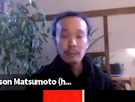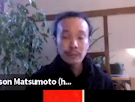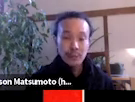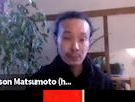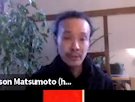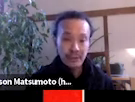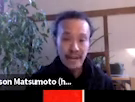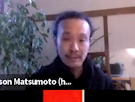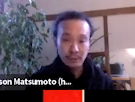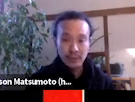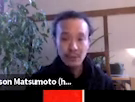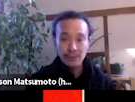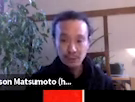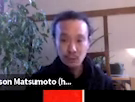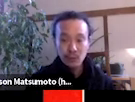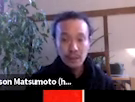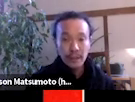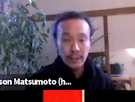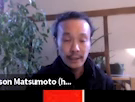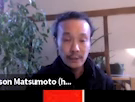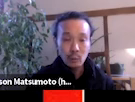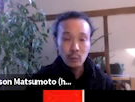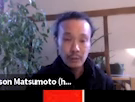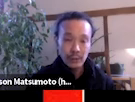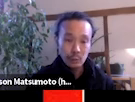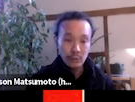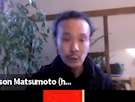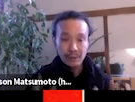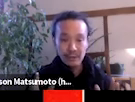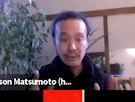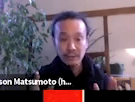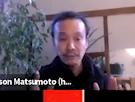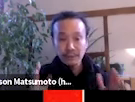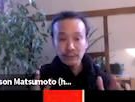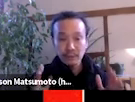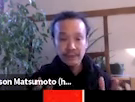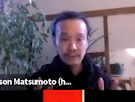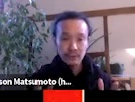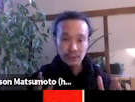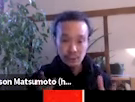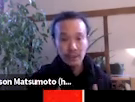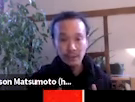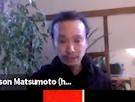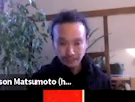This project is going to happen in 2022, and what we're doing is we're focusing on film festivals in Chicago.